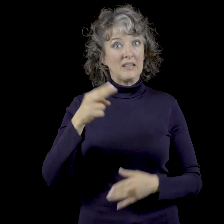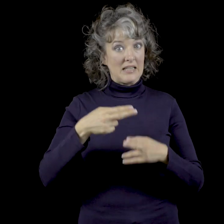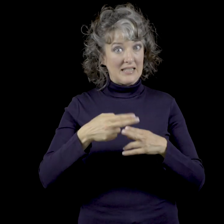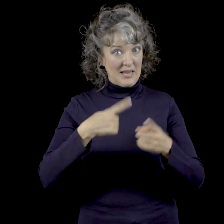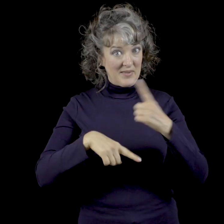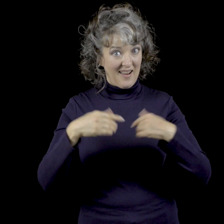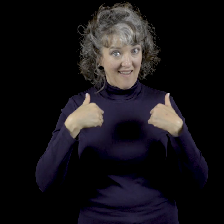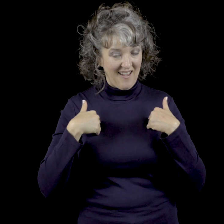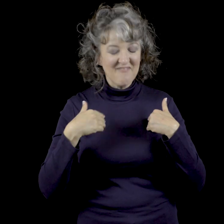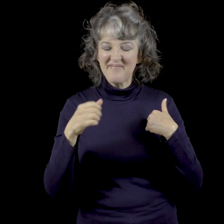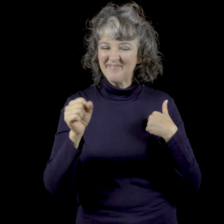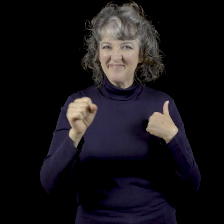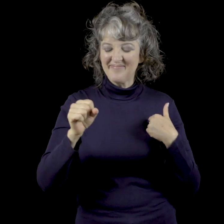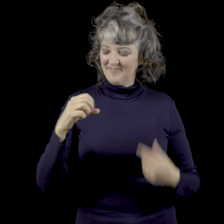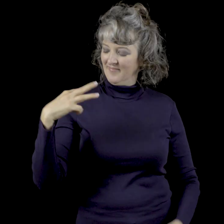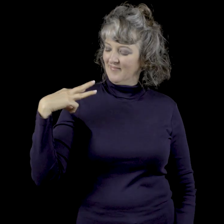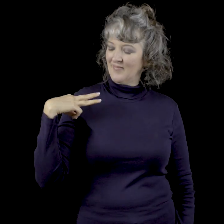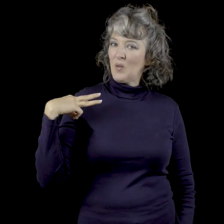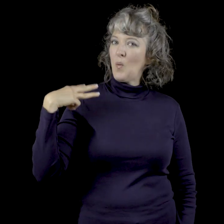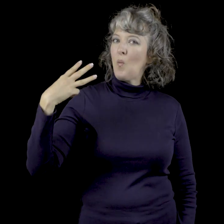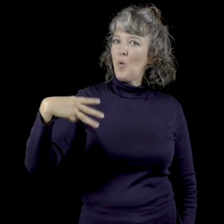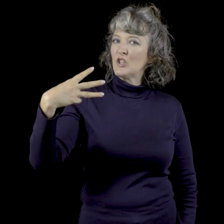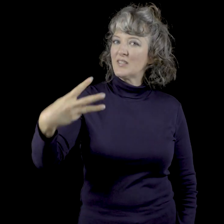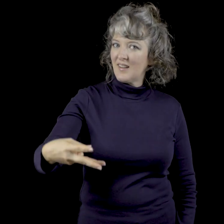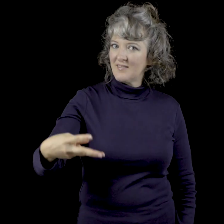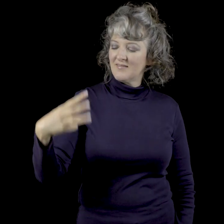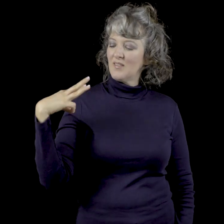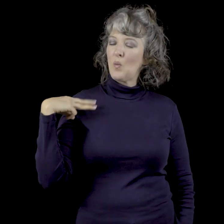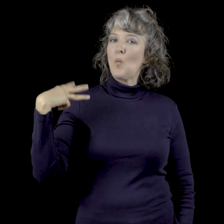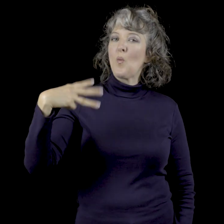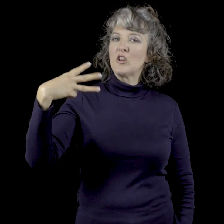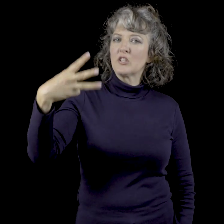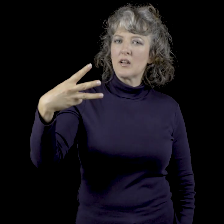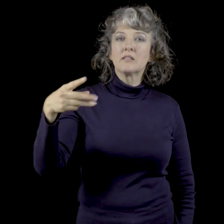Does he have a name sign? Yes he does. George Washington